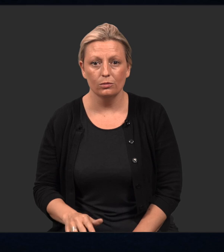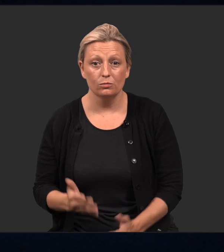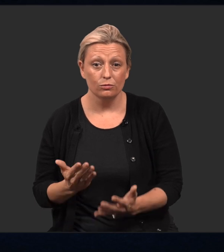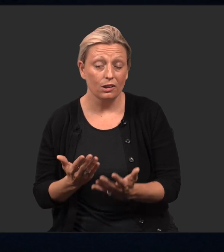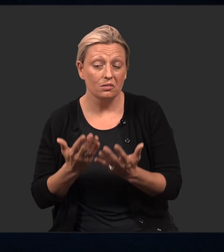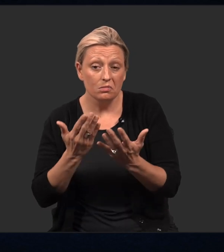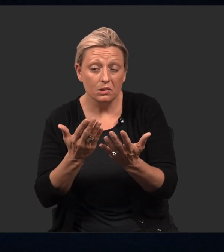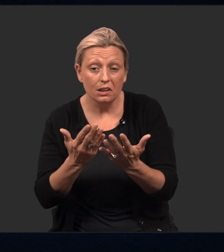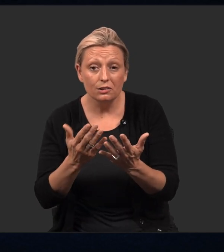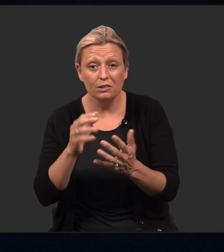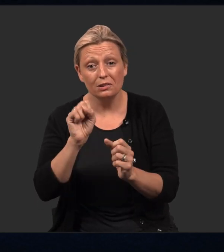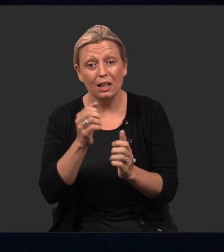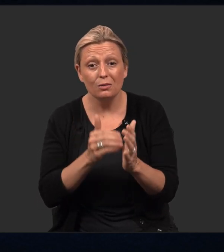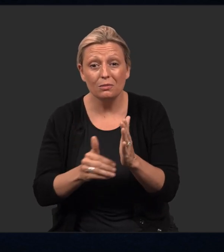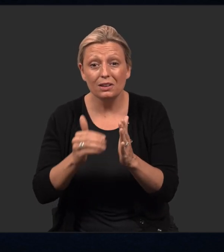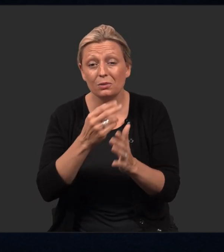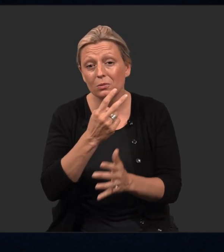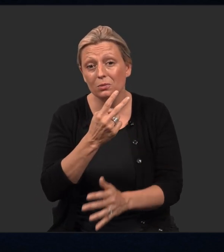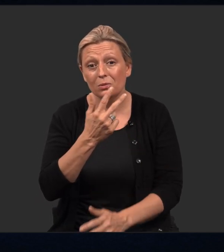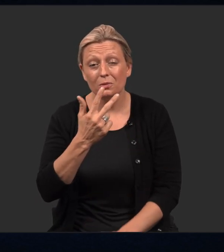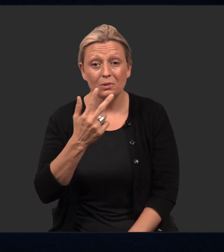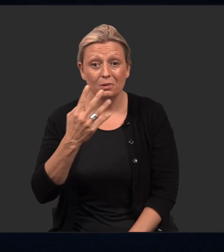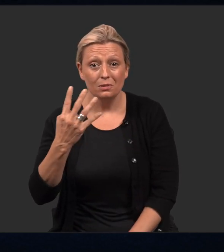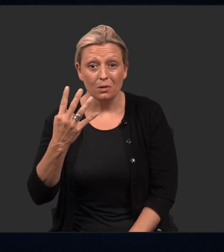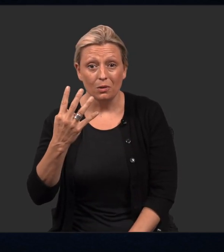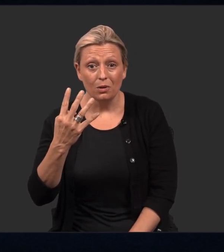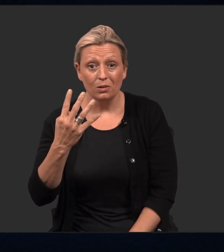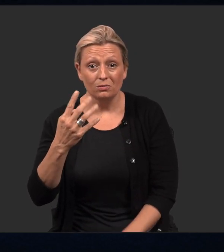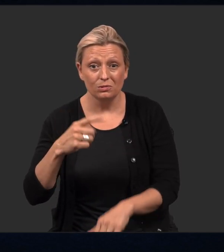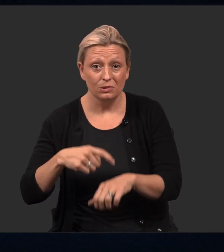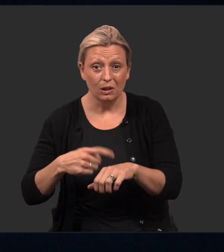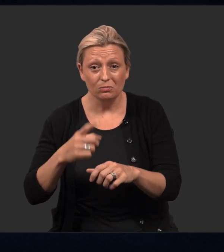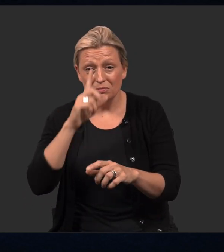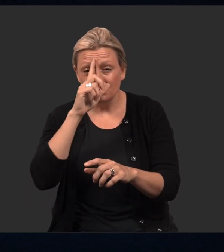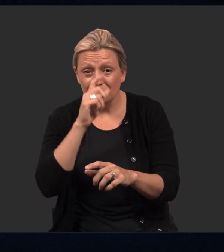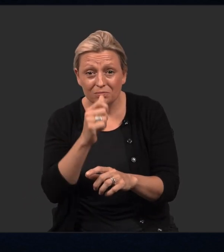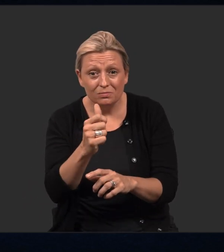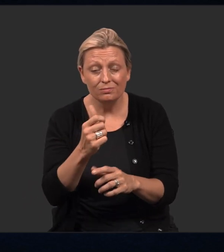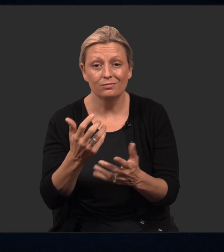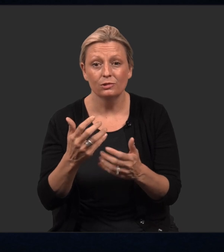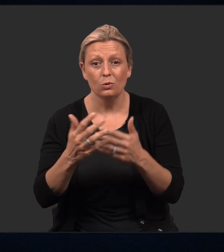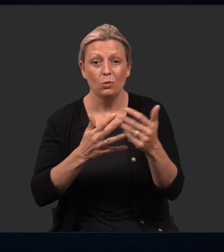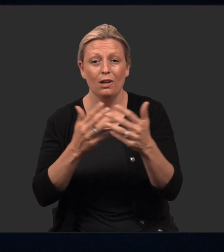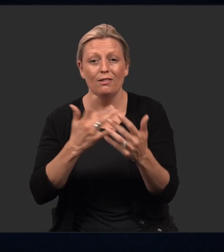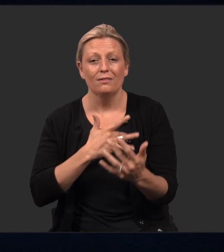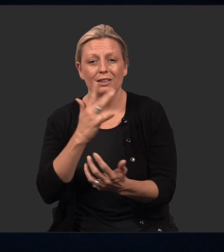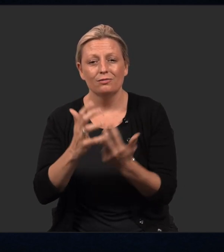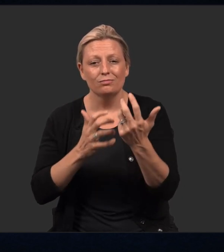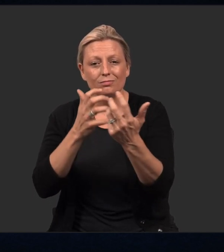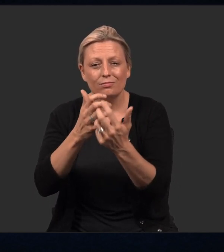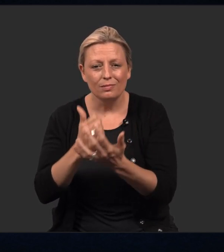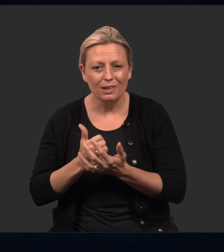I would suggest you repeat this pattern two, three, or four times. Do whatever feels best for you,